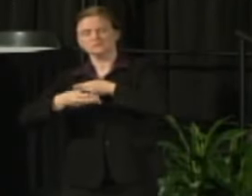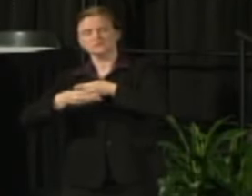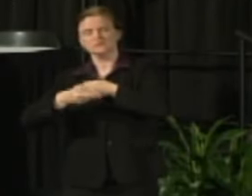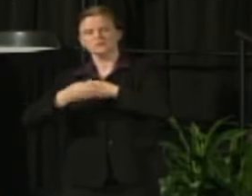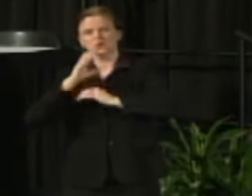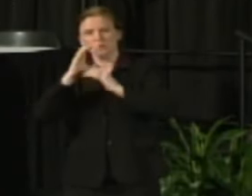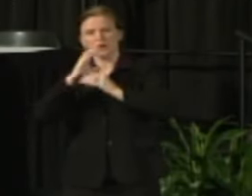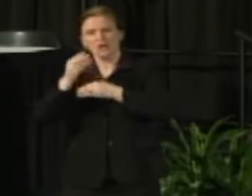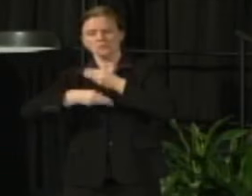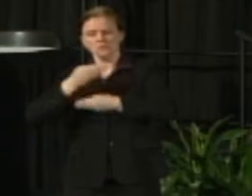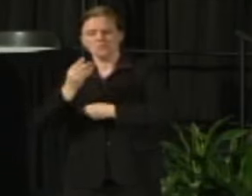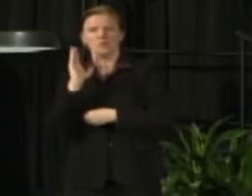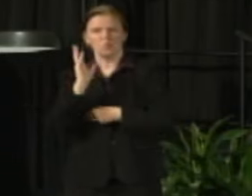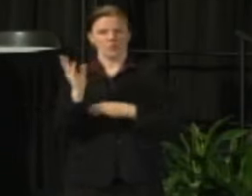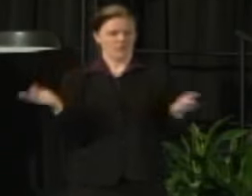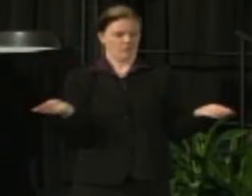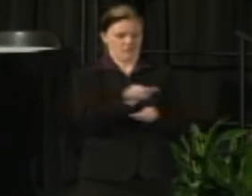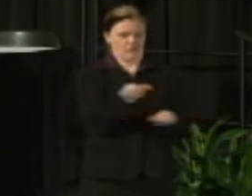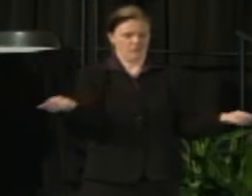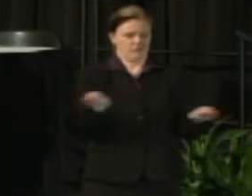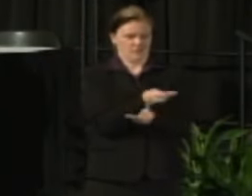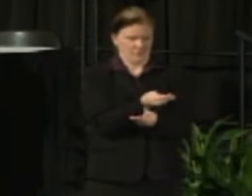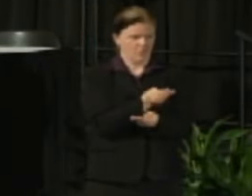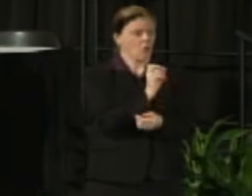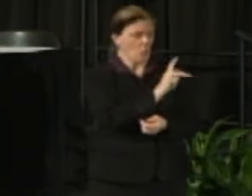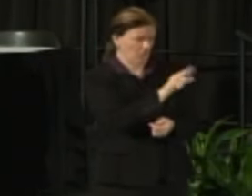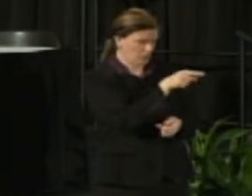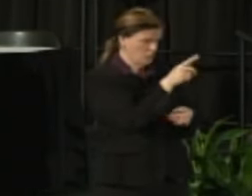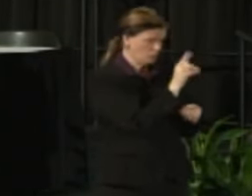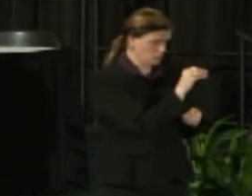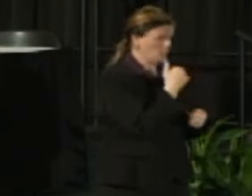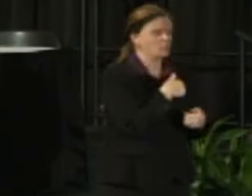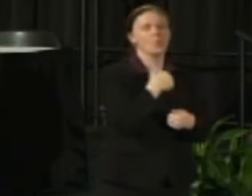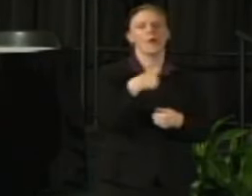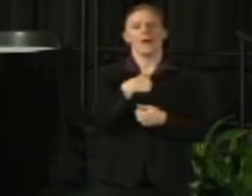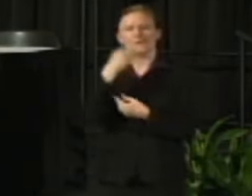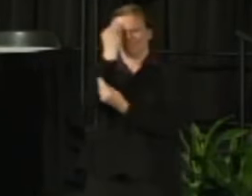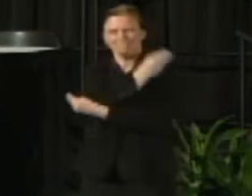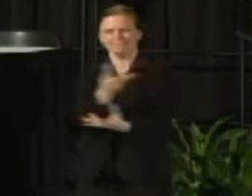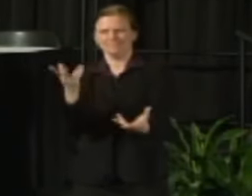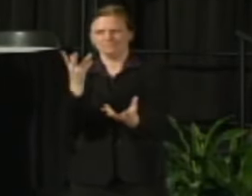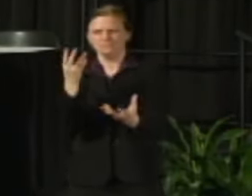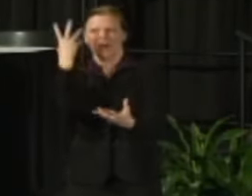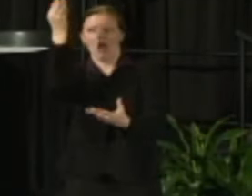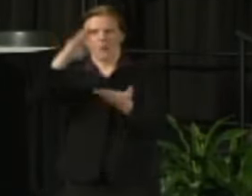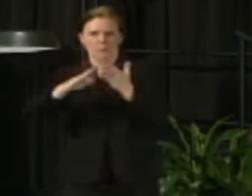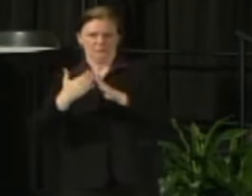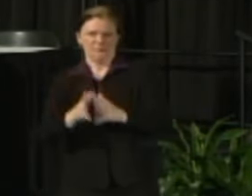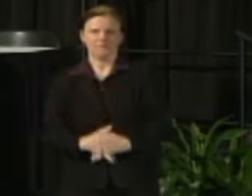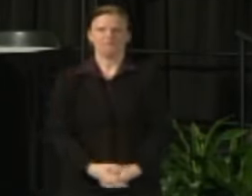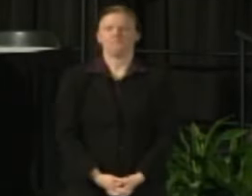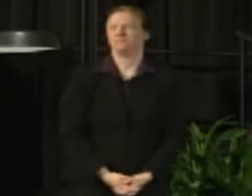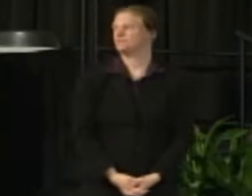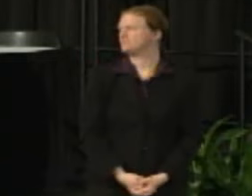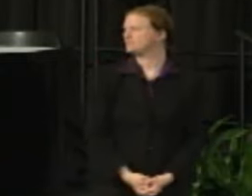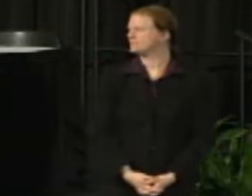that we will have on campus with our campus. Tom with these few words I'm going to give I it over to you.